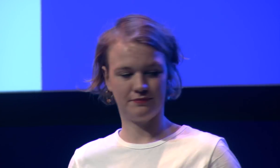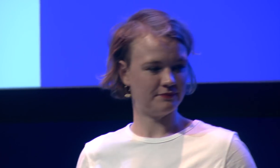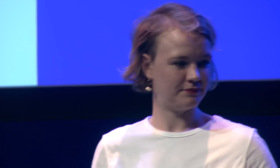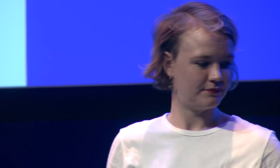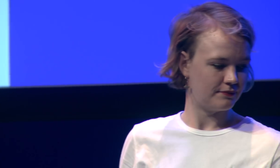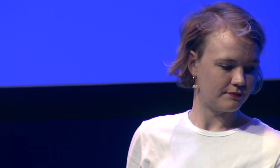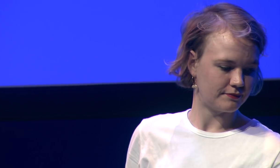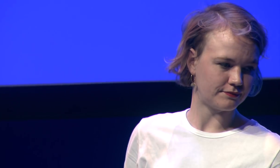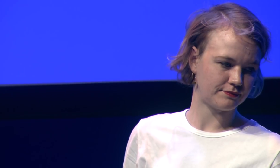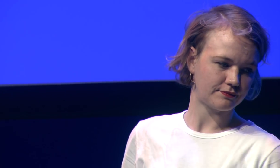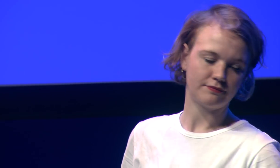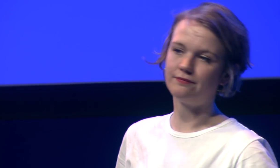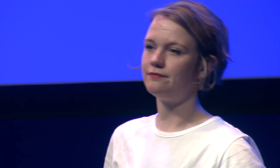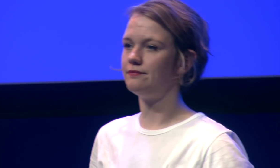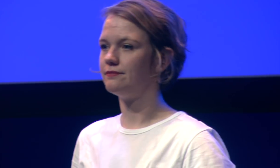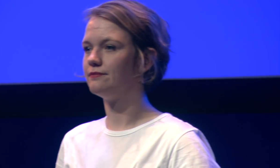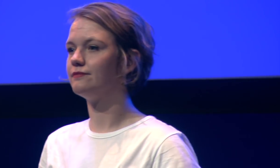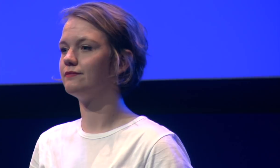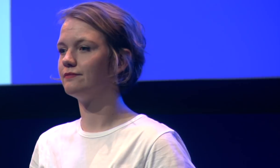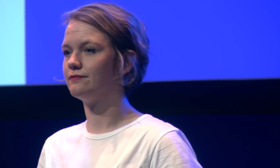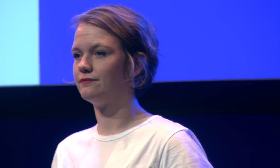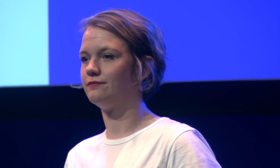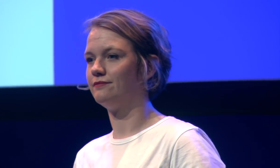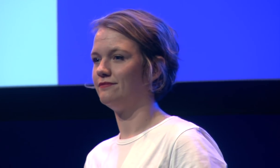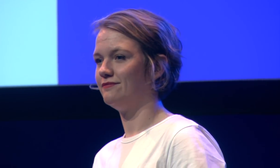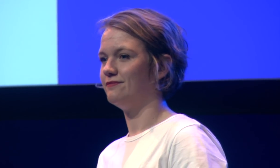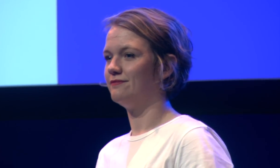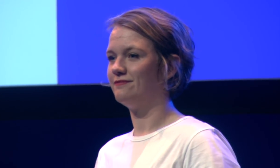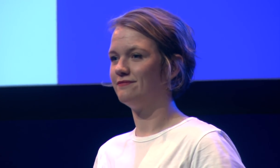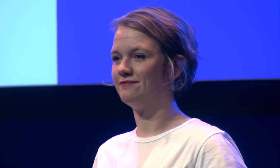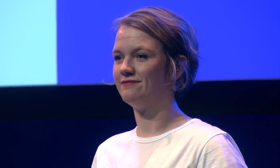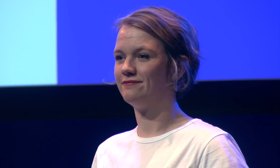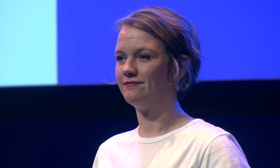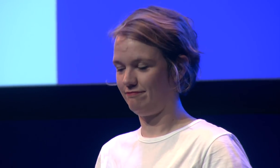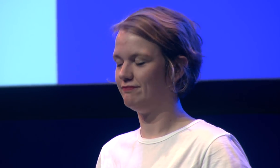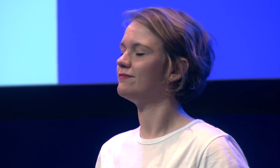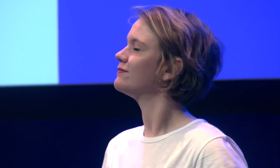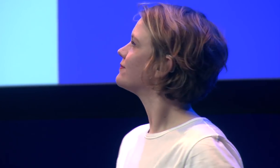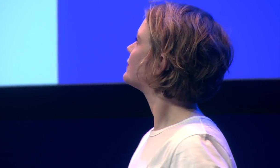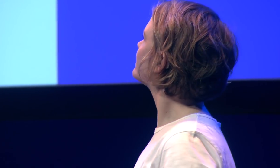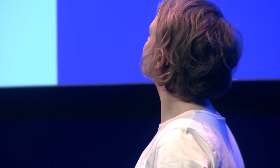would mean that users can choose the solution that fits their needs best